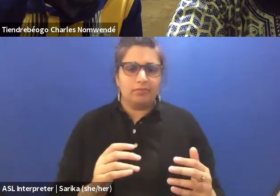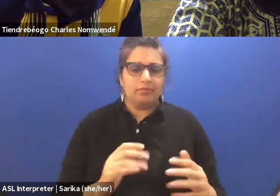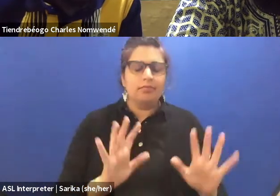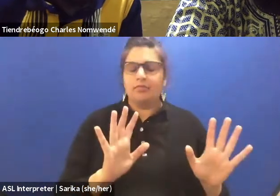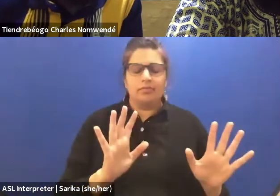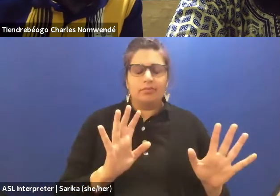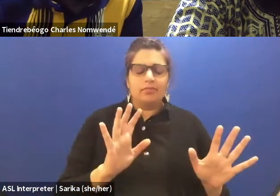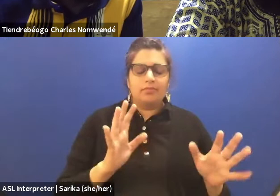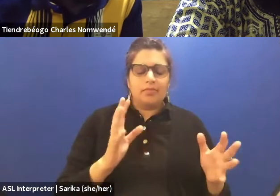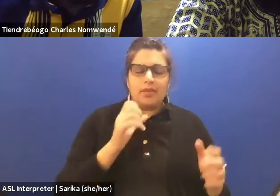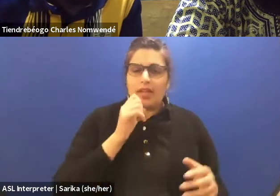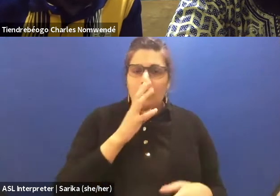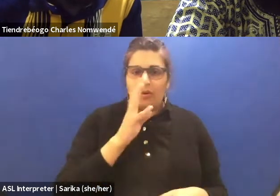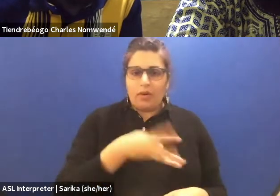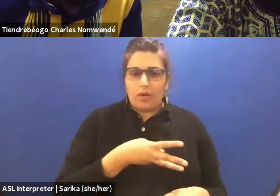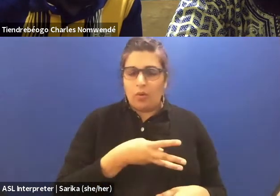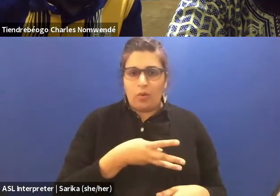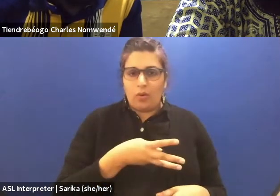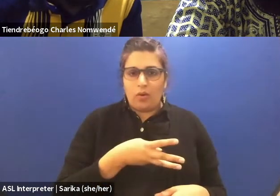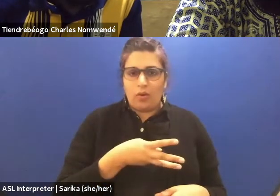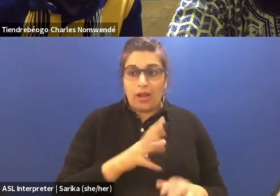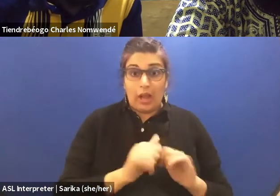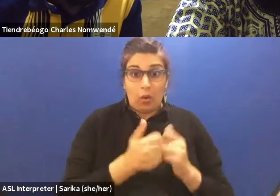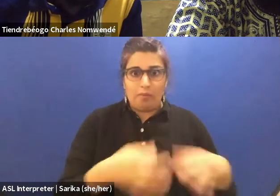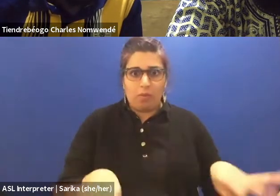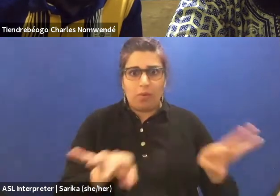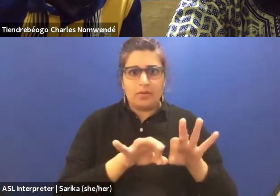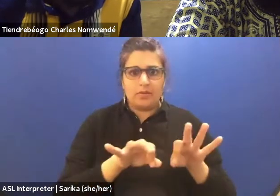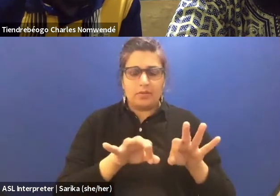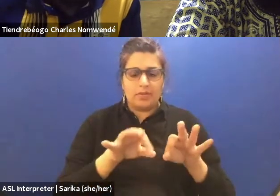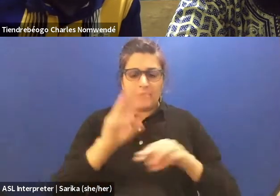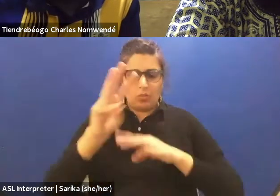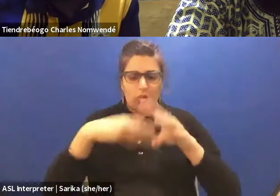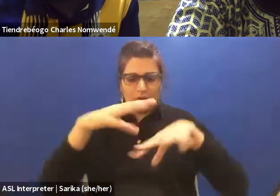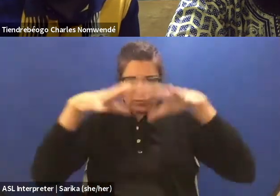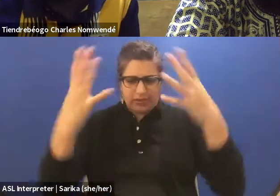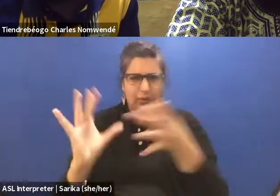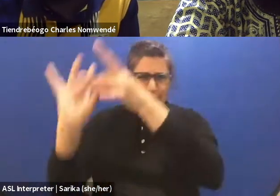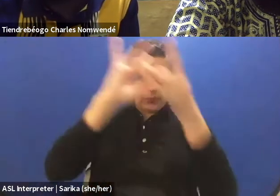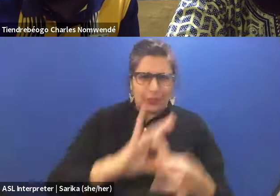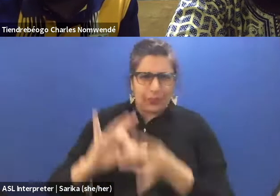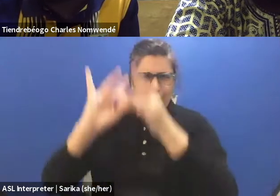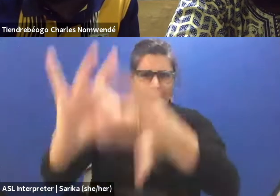of having a globalized world where we are able to share each other's work and practices.